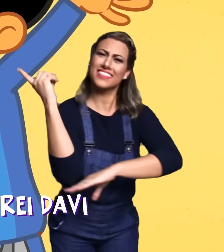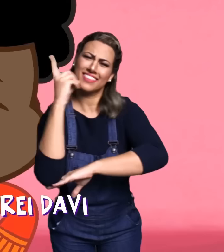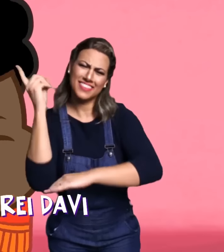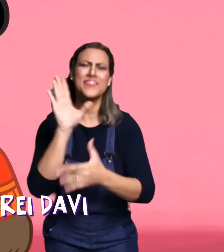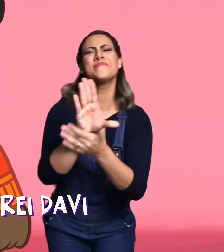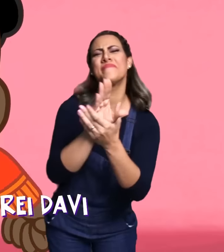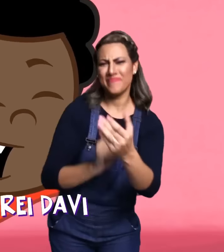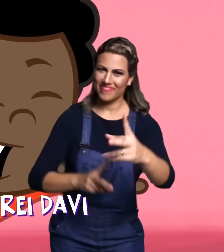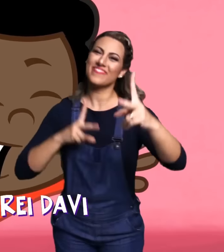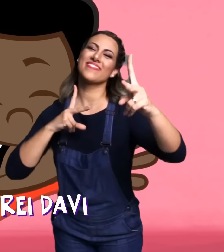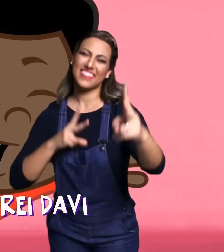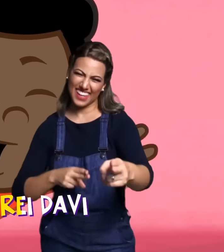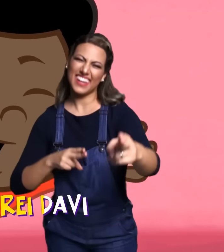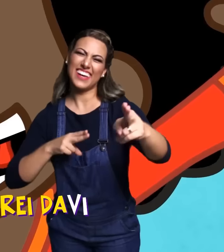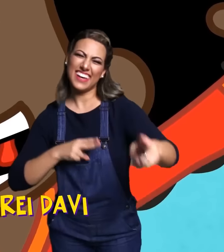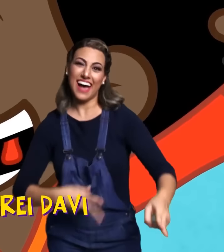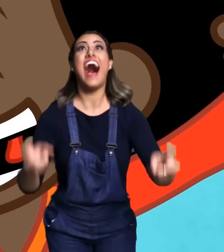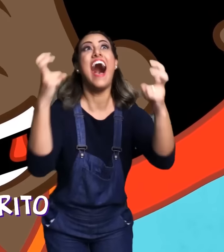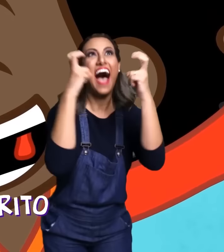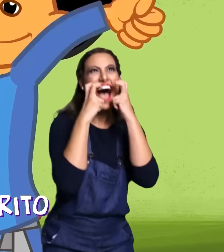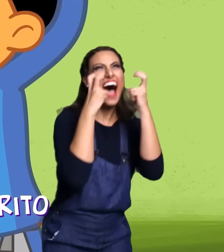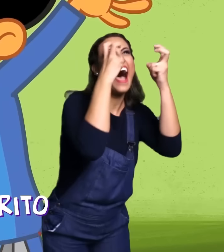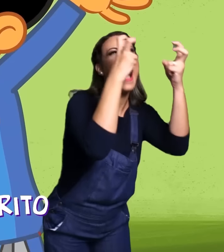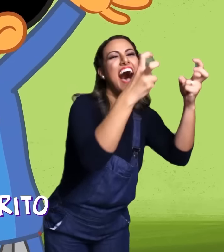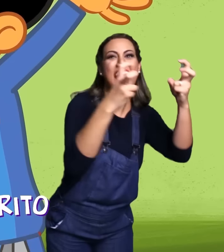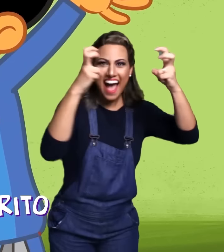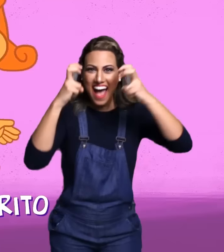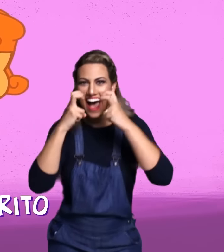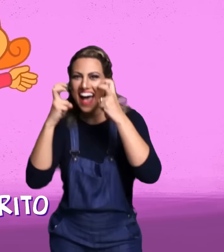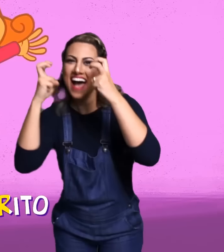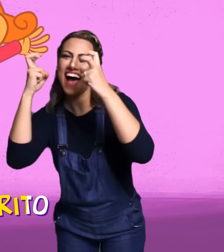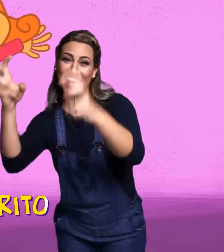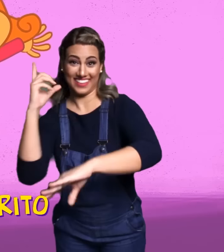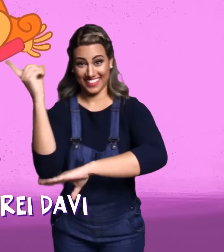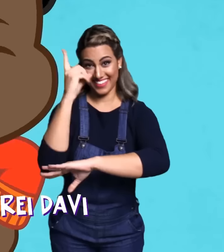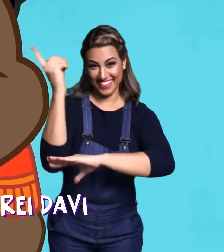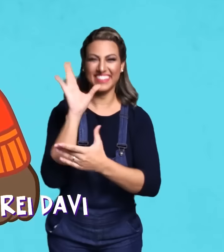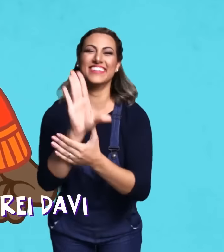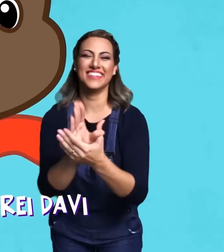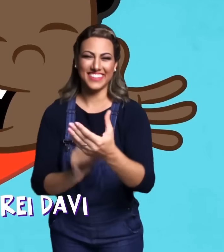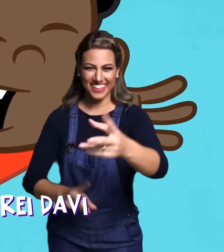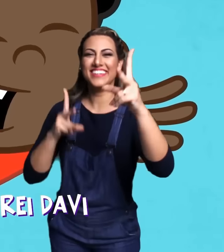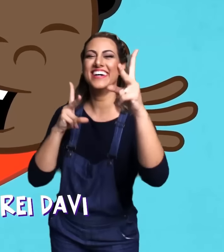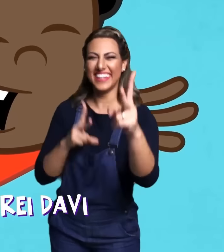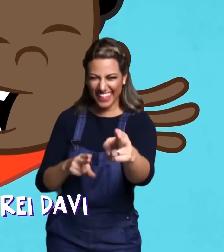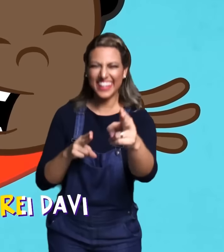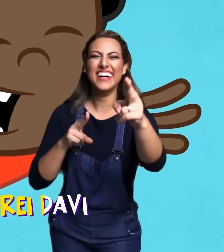SCREAM LIKE THE KING DAVID I SCREAM, I SCREAM I SCREAM LIKE KING DAVID I DANCE